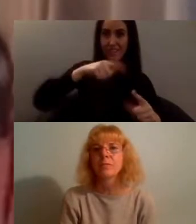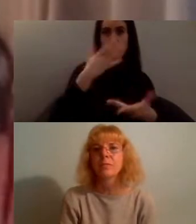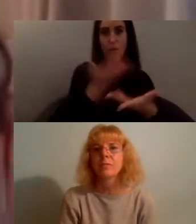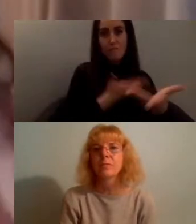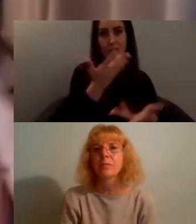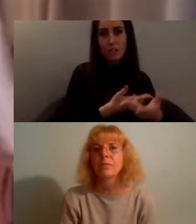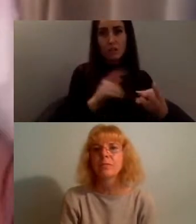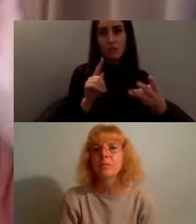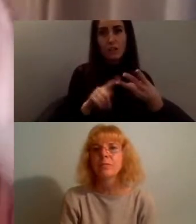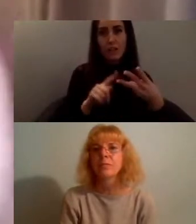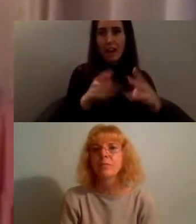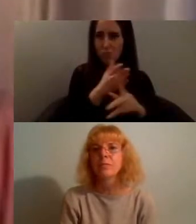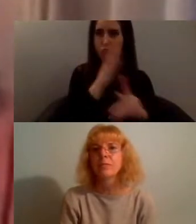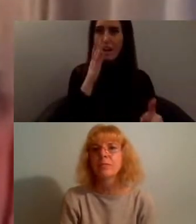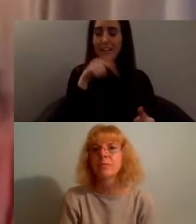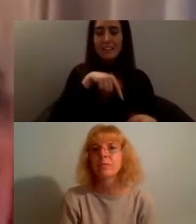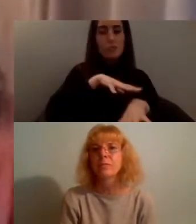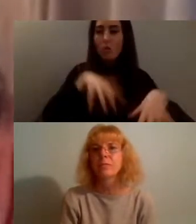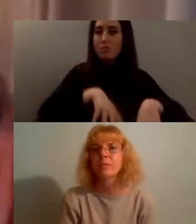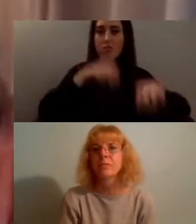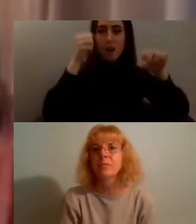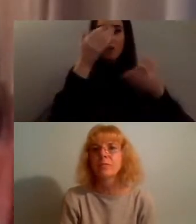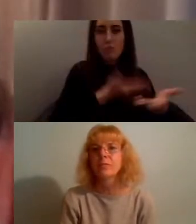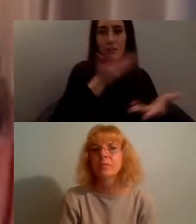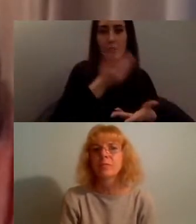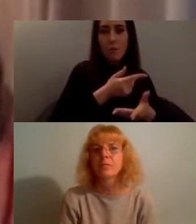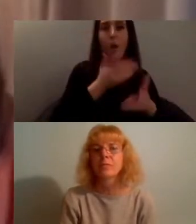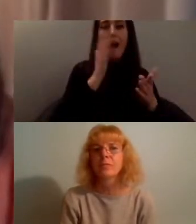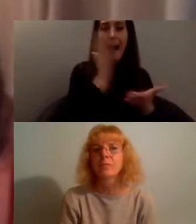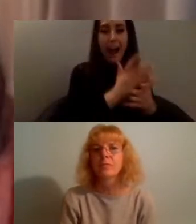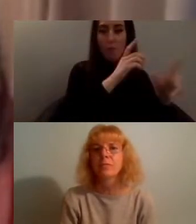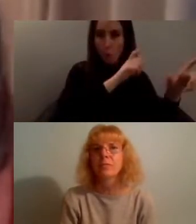start of the conversation but a point on a continuum of trying to figure this stuff out